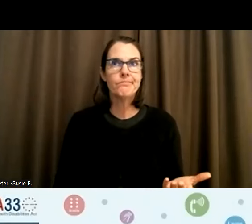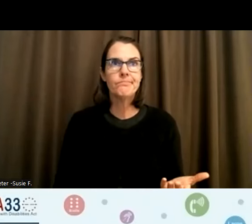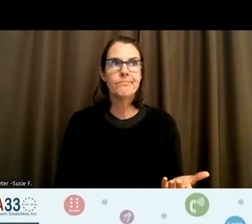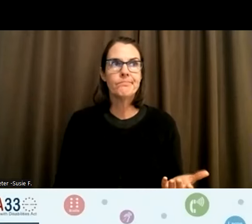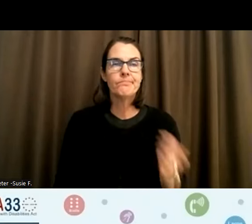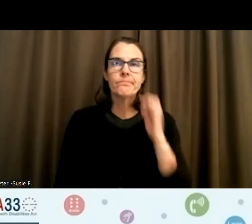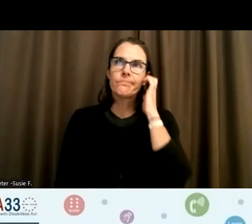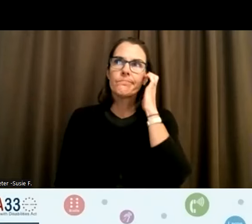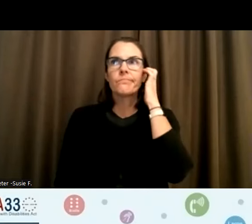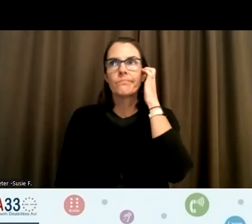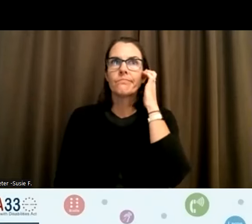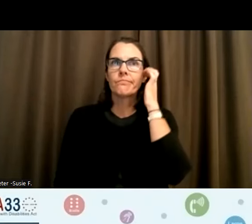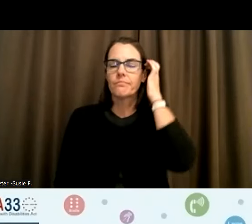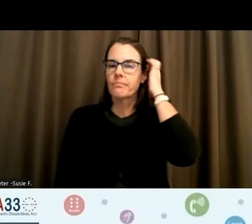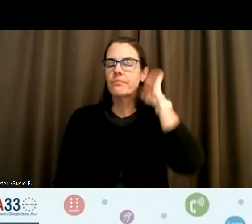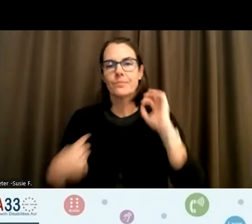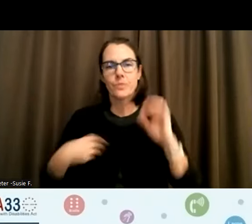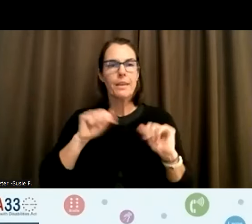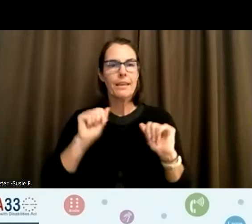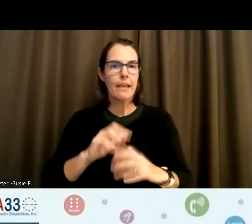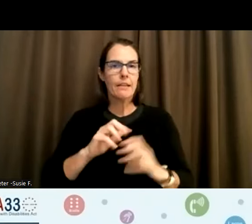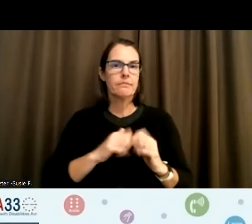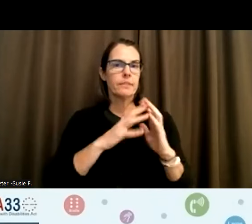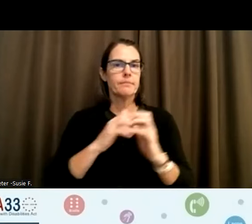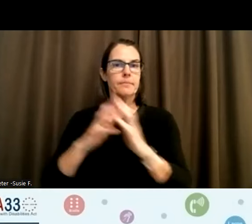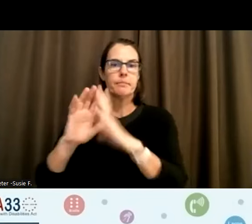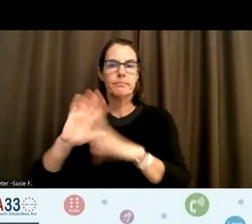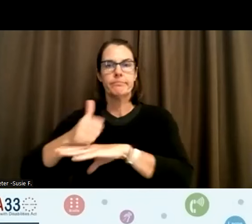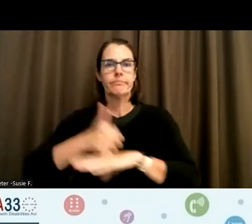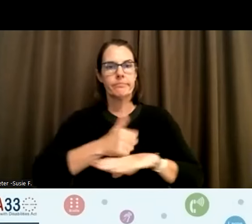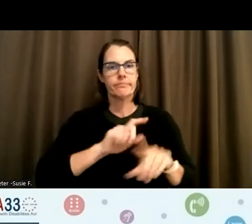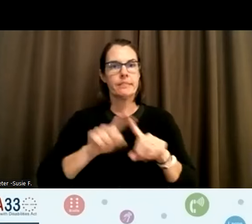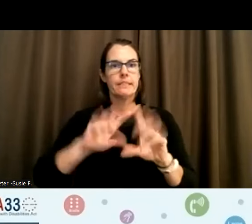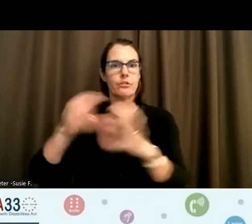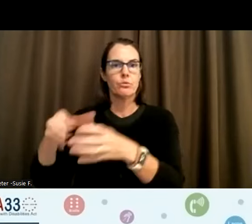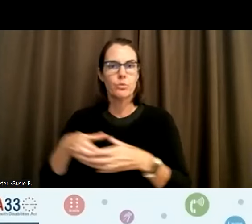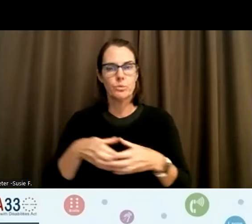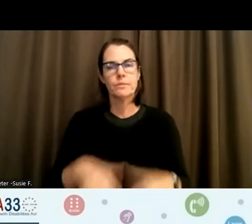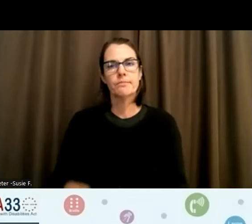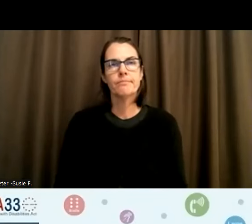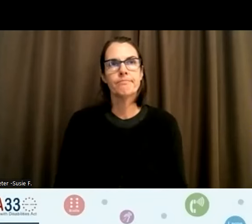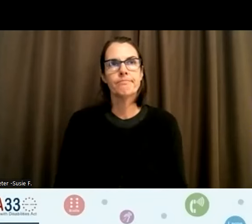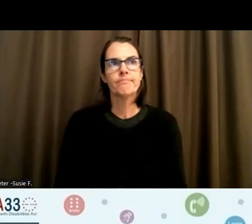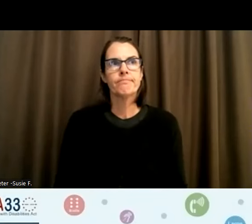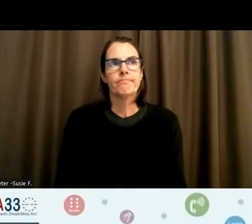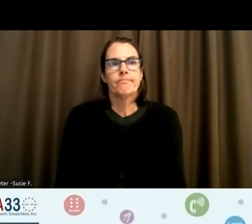and that movement of people to come together. It's unfortunately, you know,